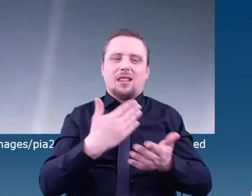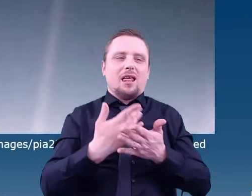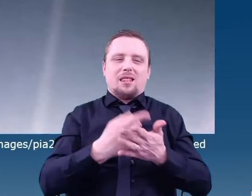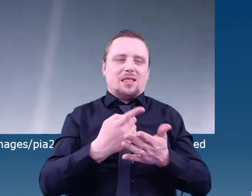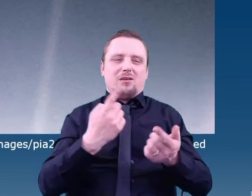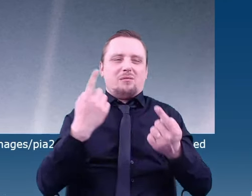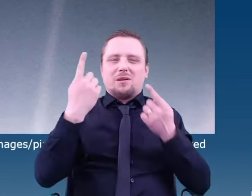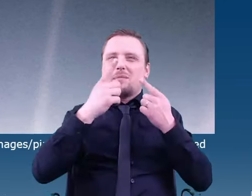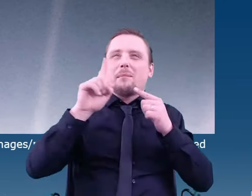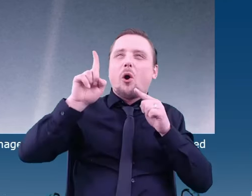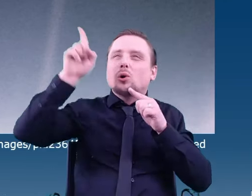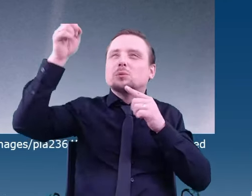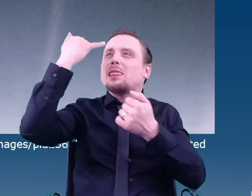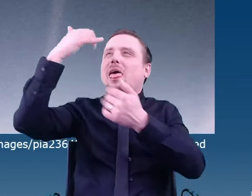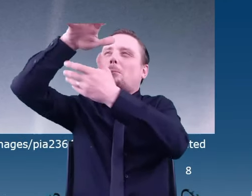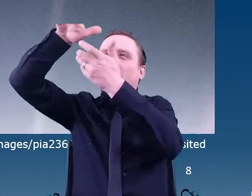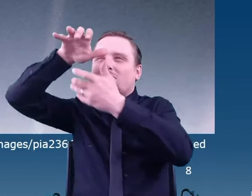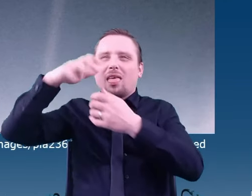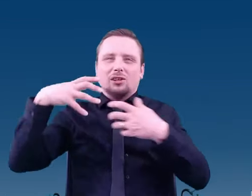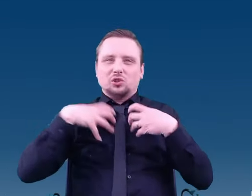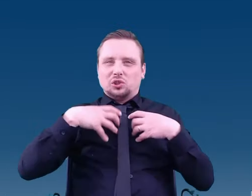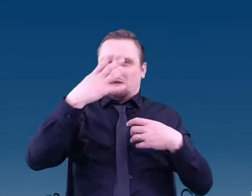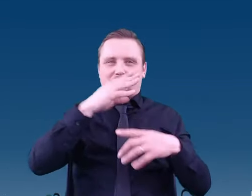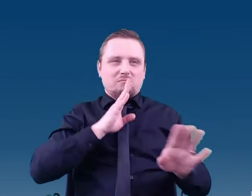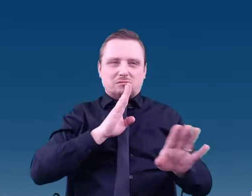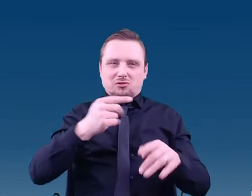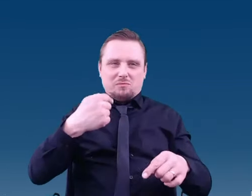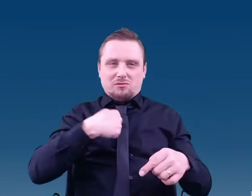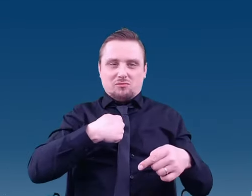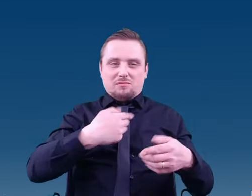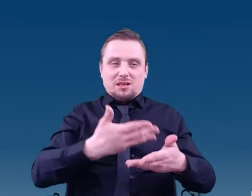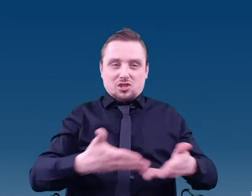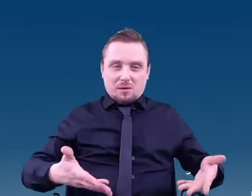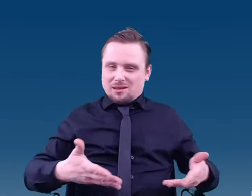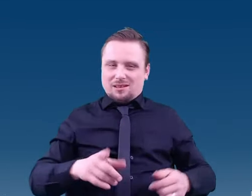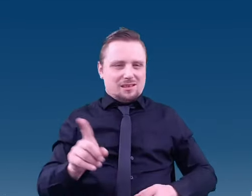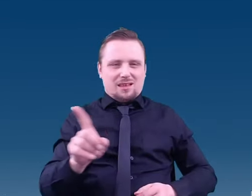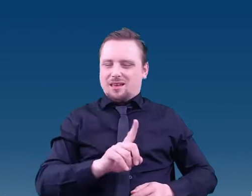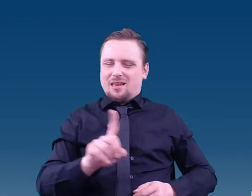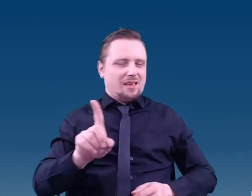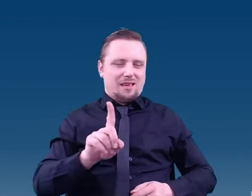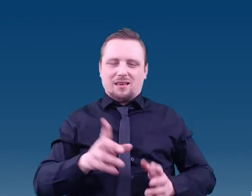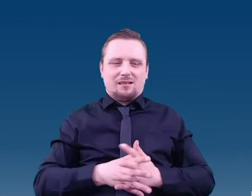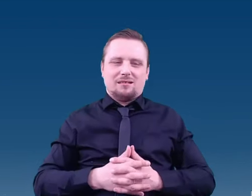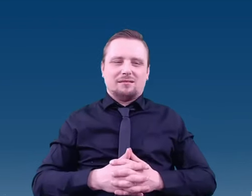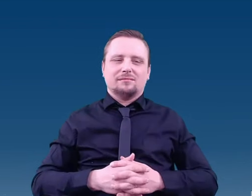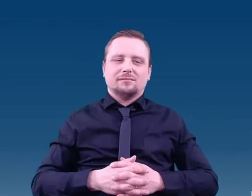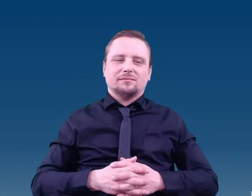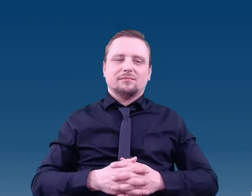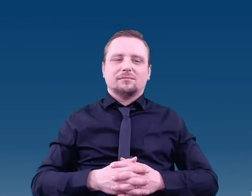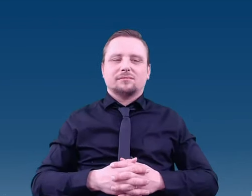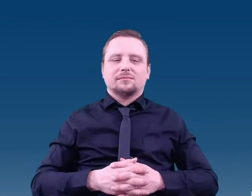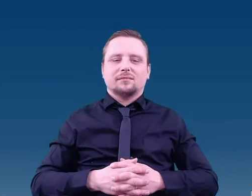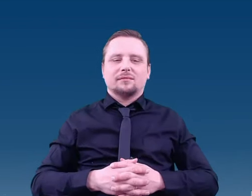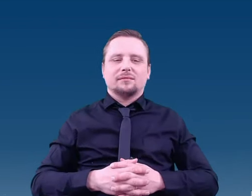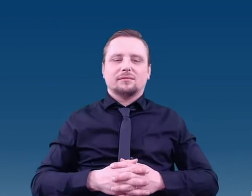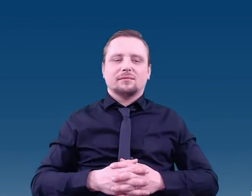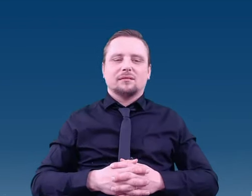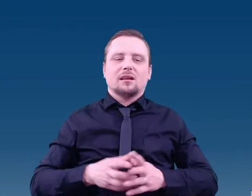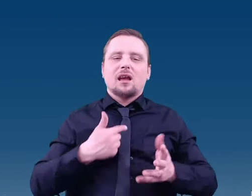Let me show you two examples of why the search for these elements of life